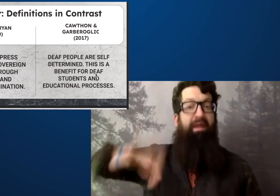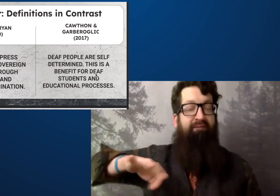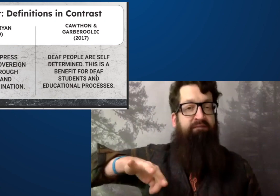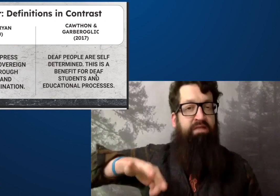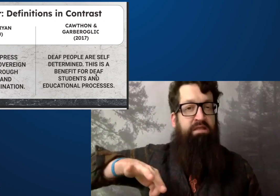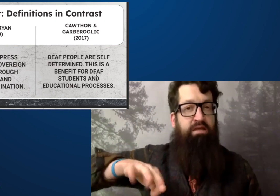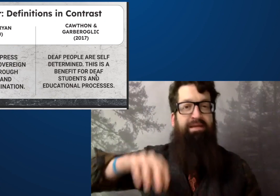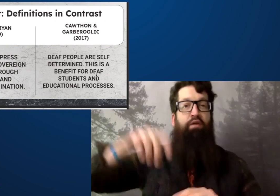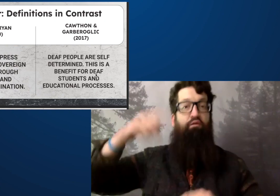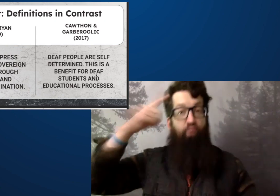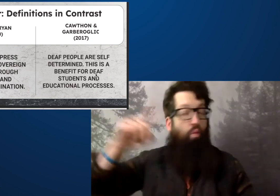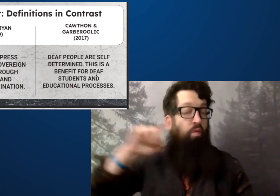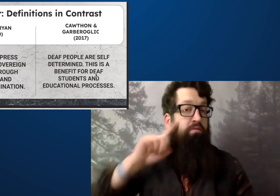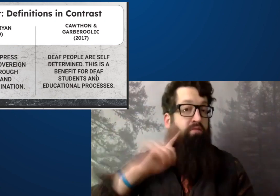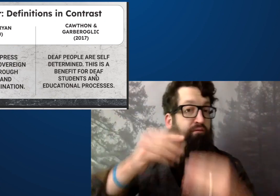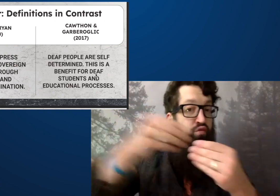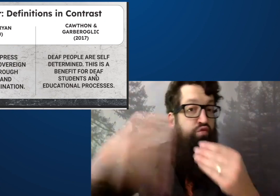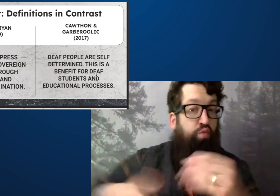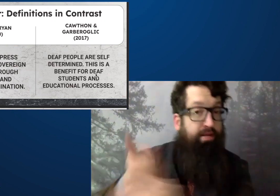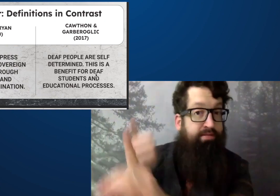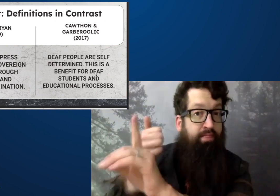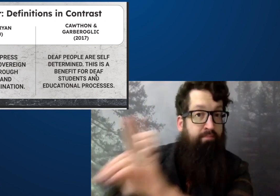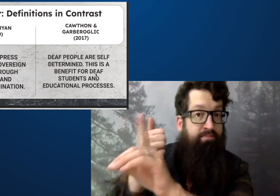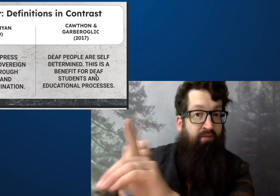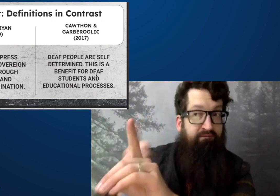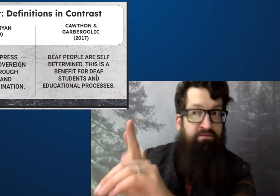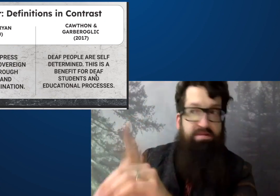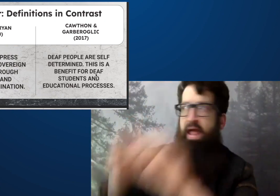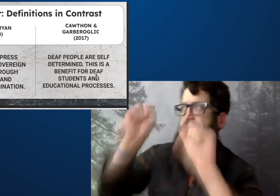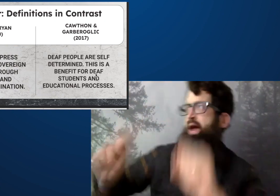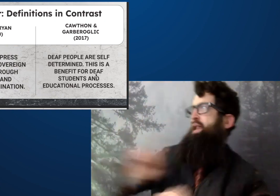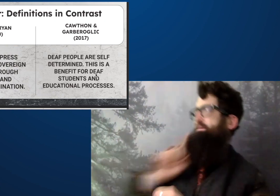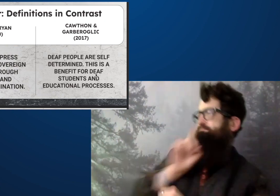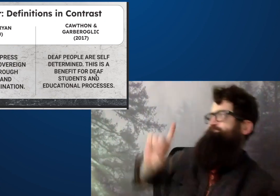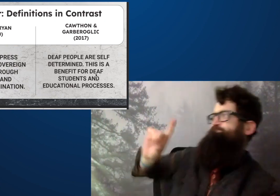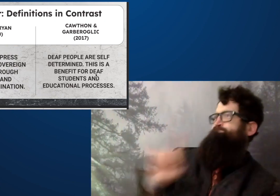This is a benefit for deaf students and the educational process.